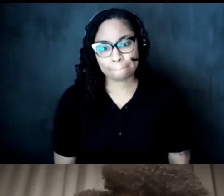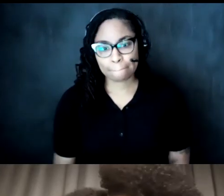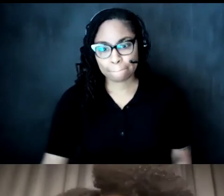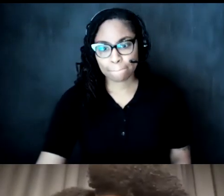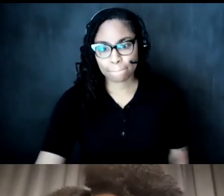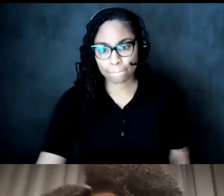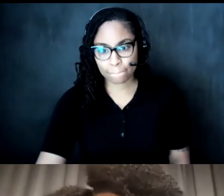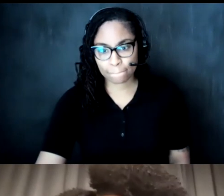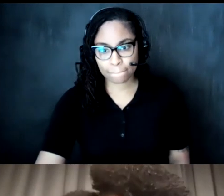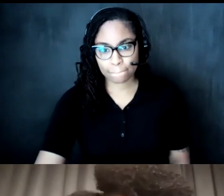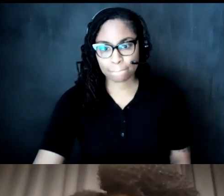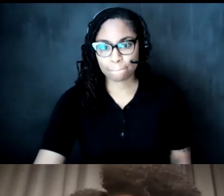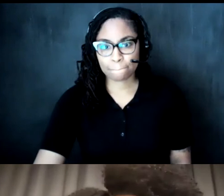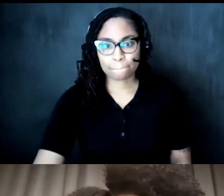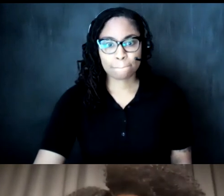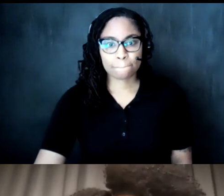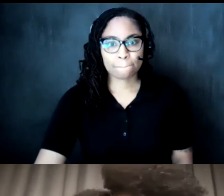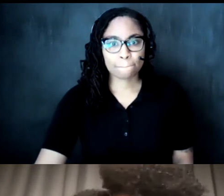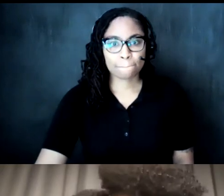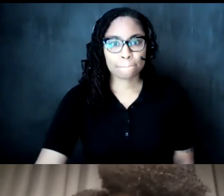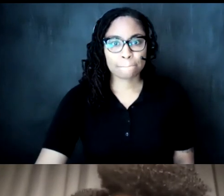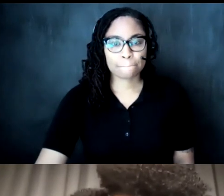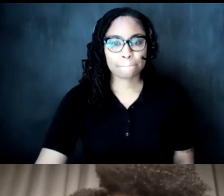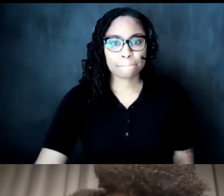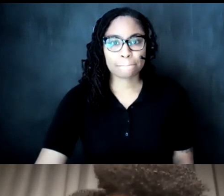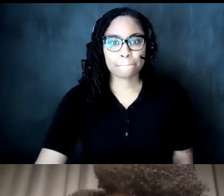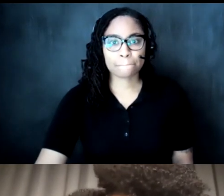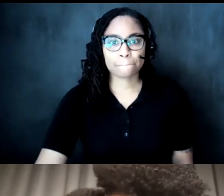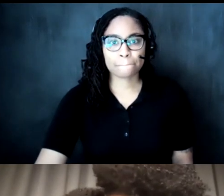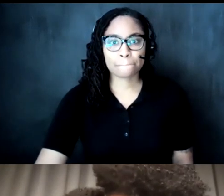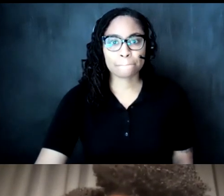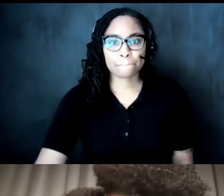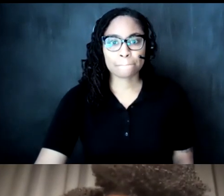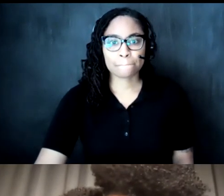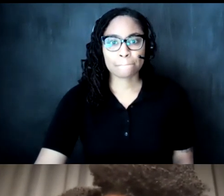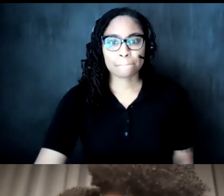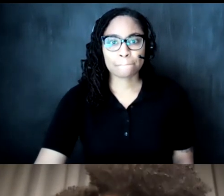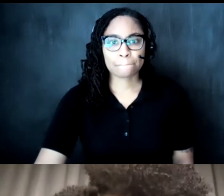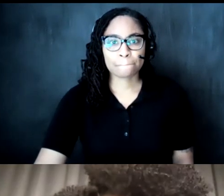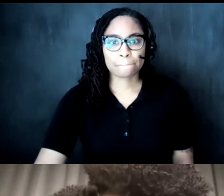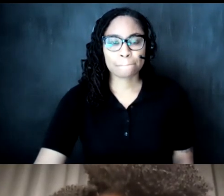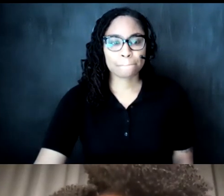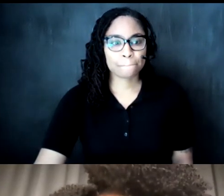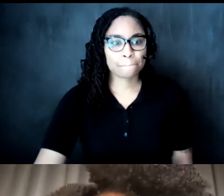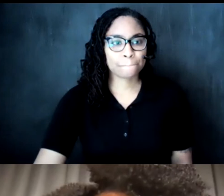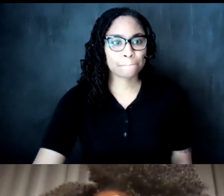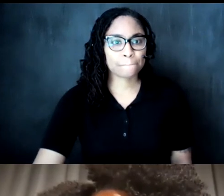right and open it up to larissa and taurean all right so for q and a all right so the